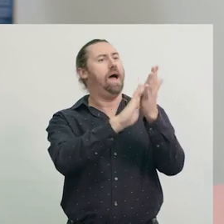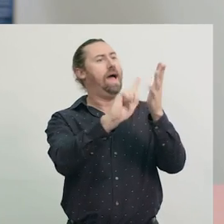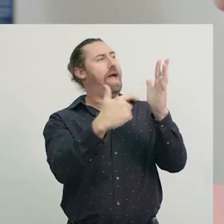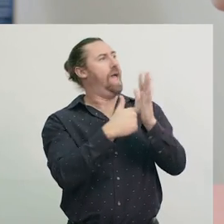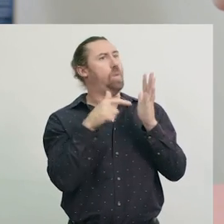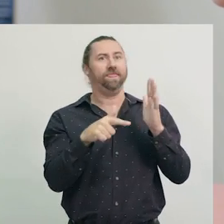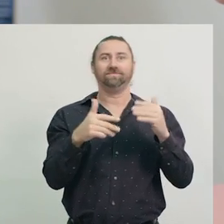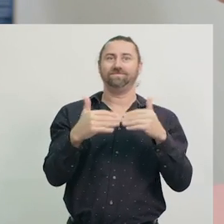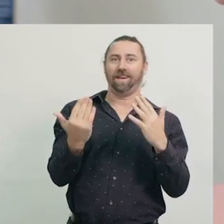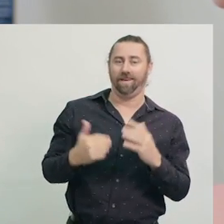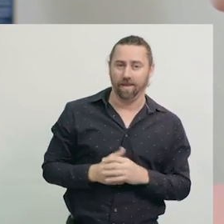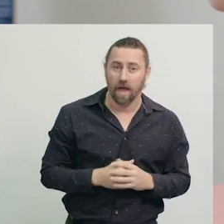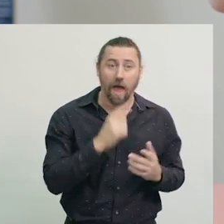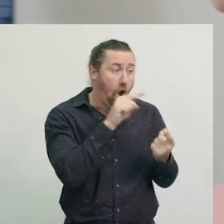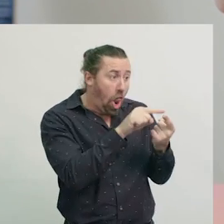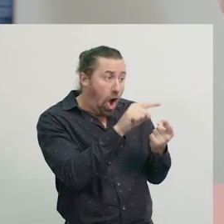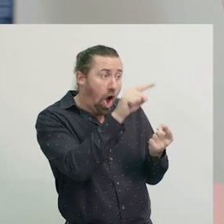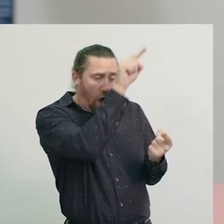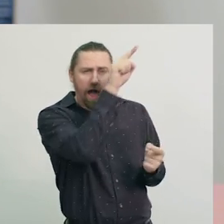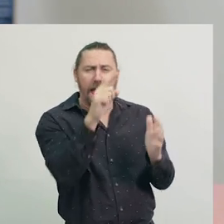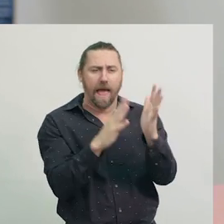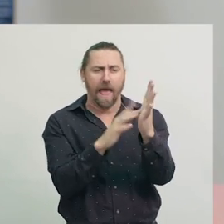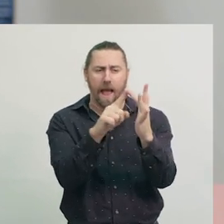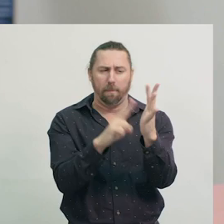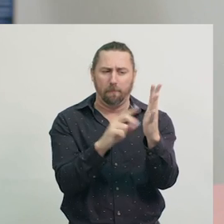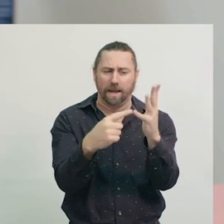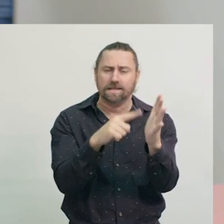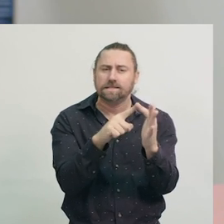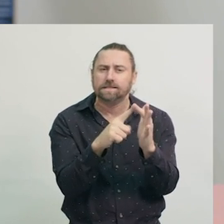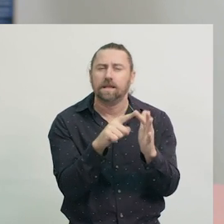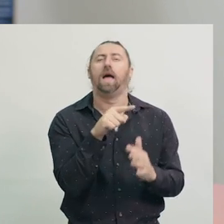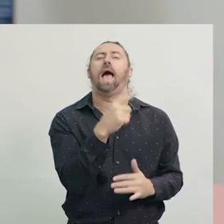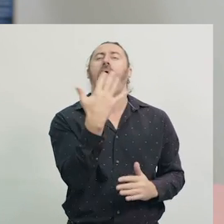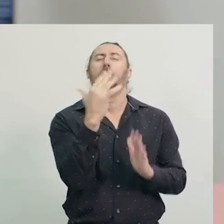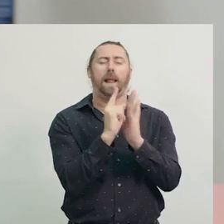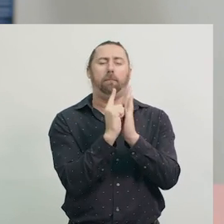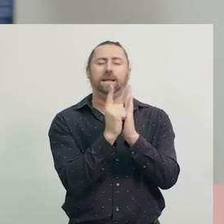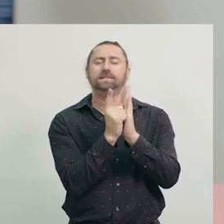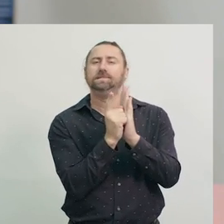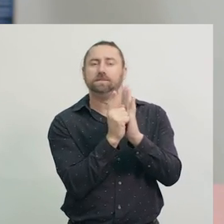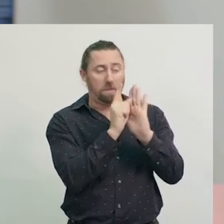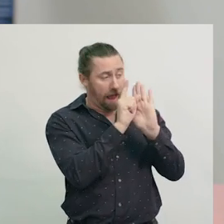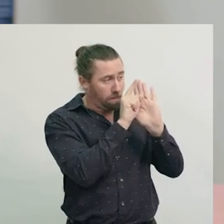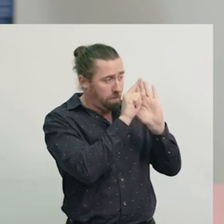The long hand is called the minute hand, because it tells us how many minutes into the hour it is.